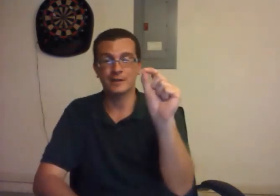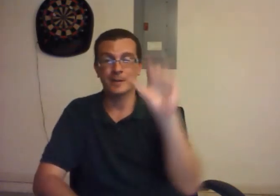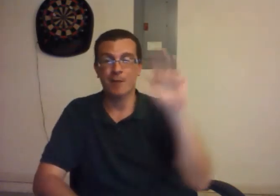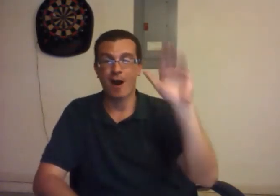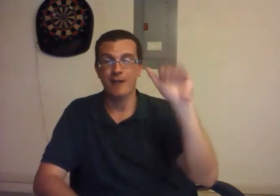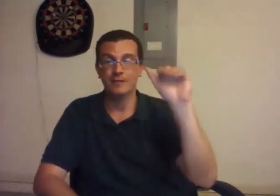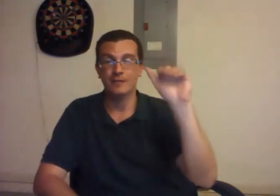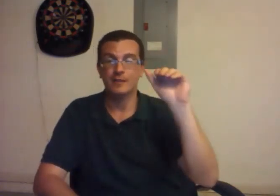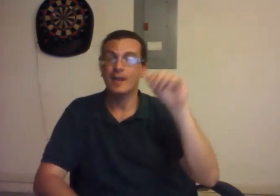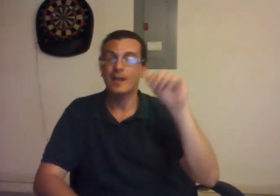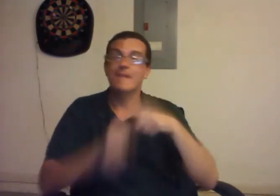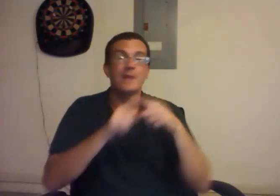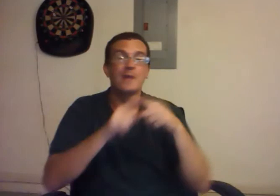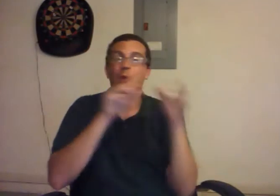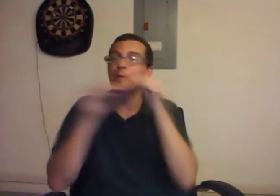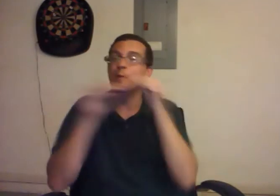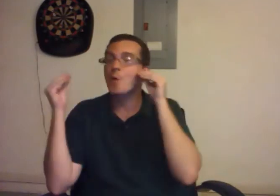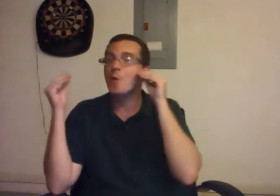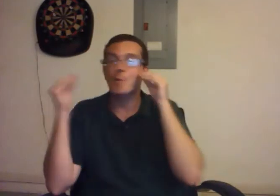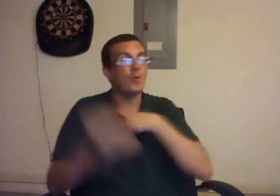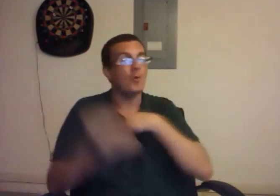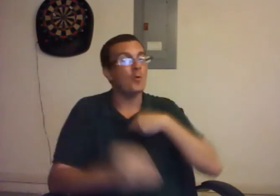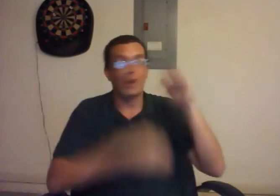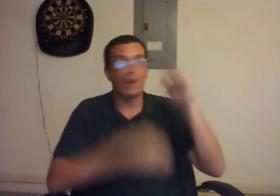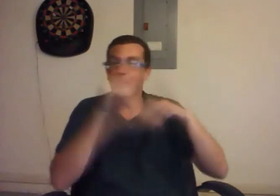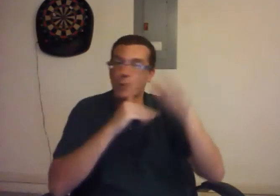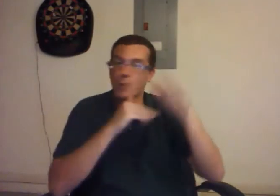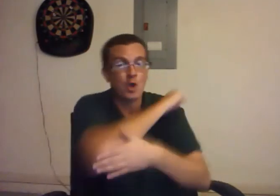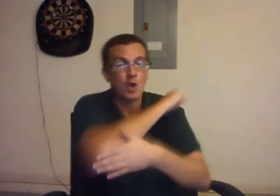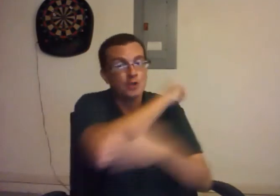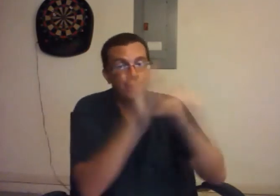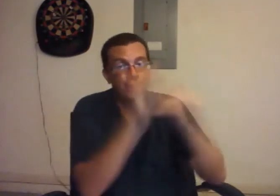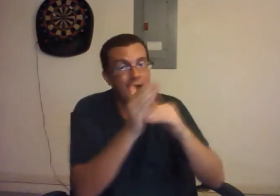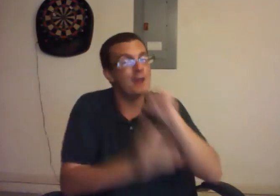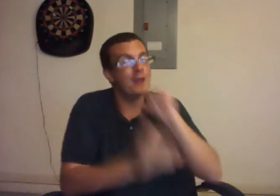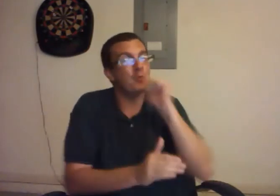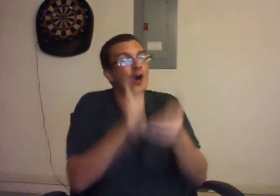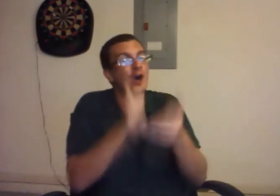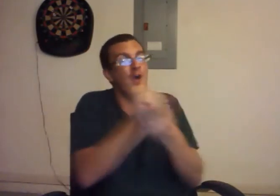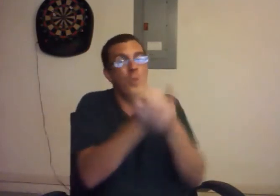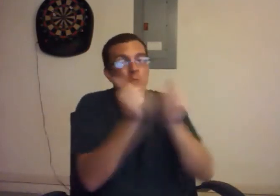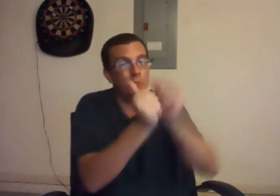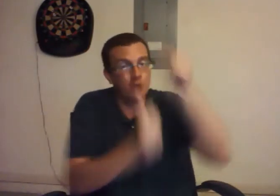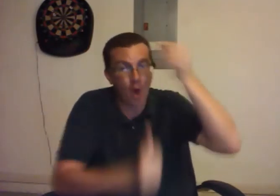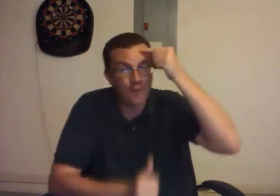"Then we're going to go home, we're not going to rebuild your country again, we're not going to "install democracy" in your government,